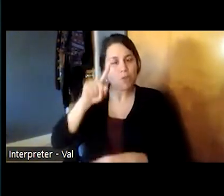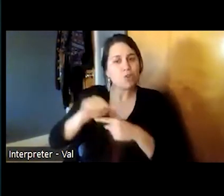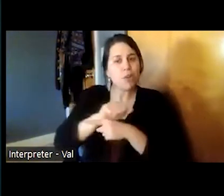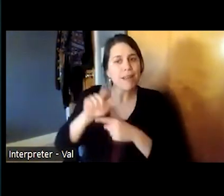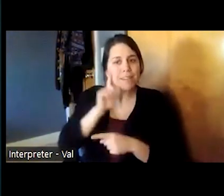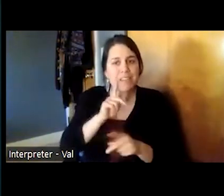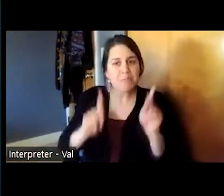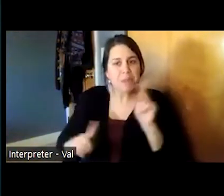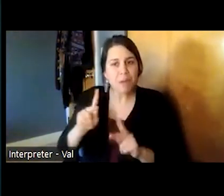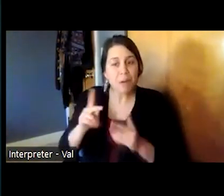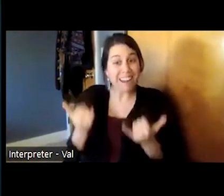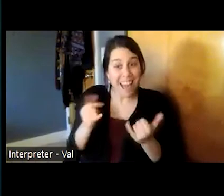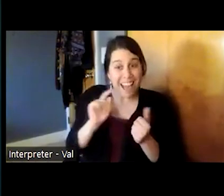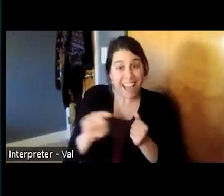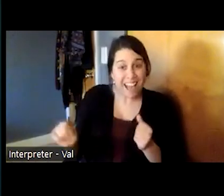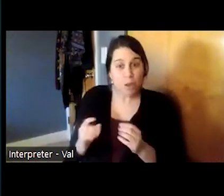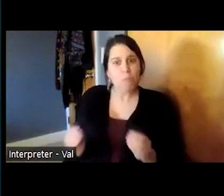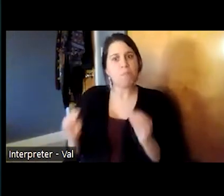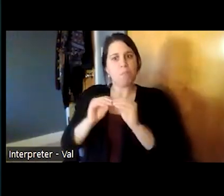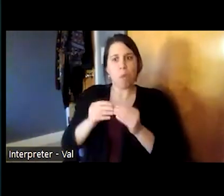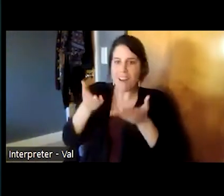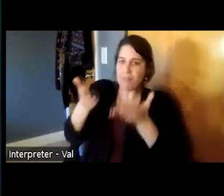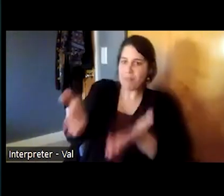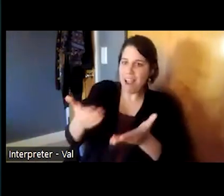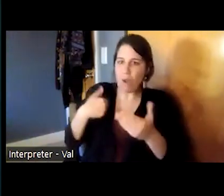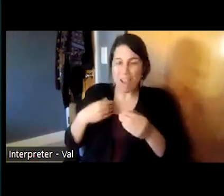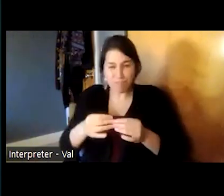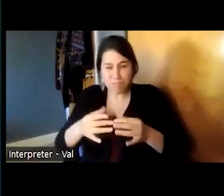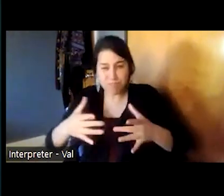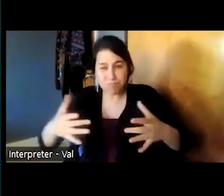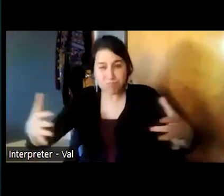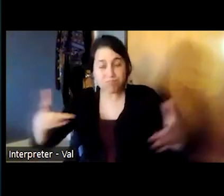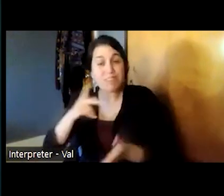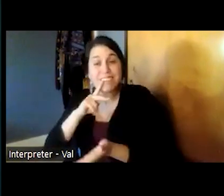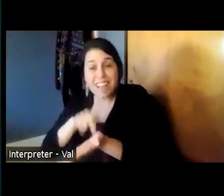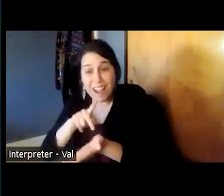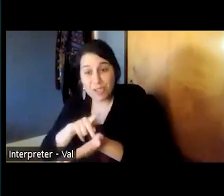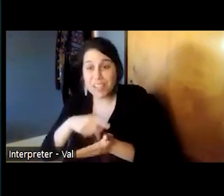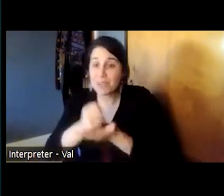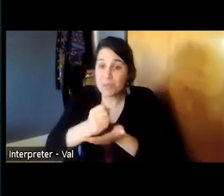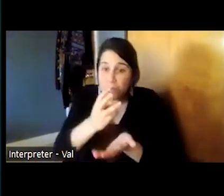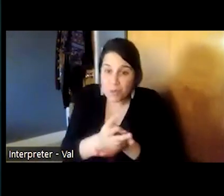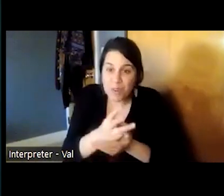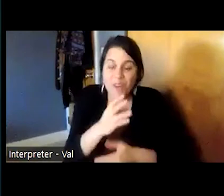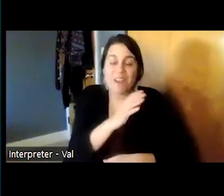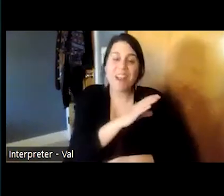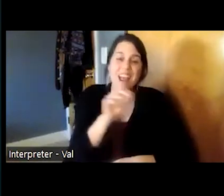and more present in the fields of psychiatry social work and related human service fields